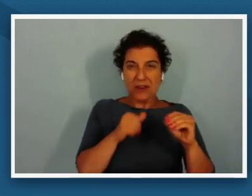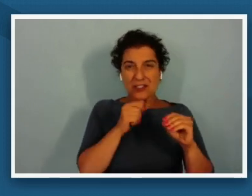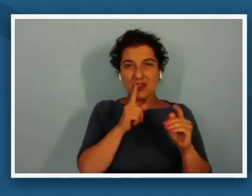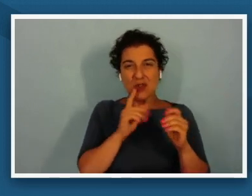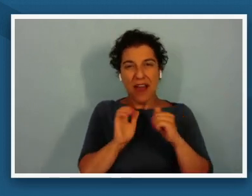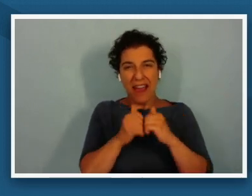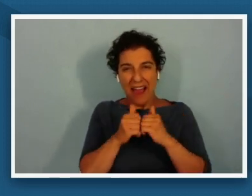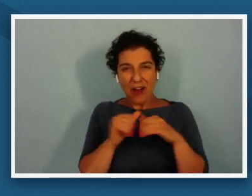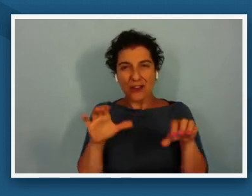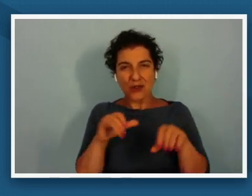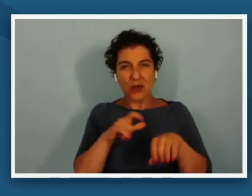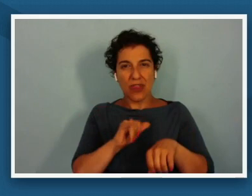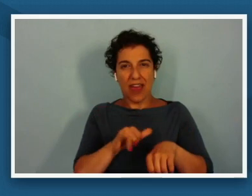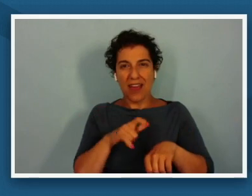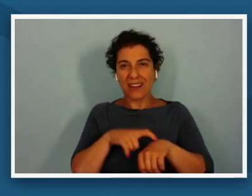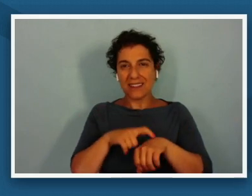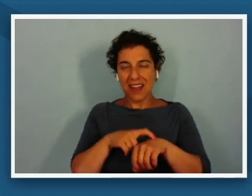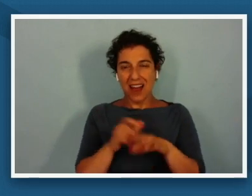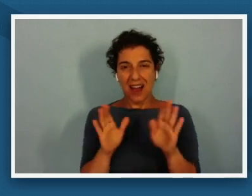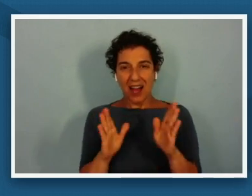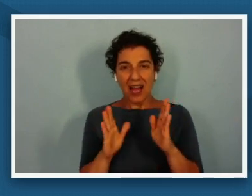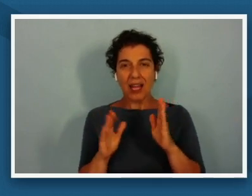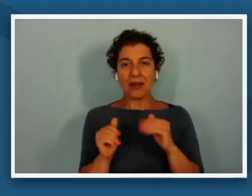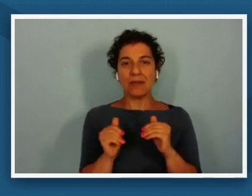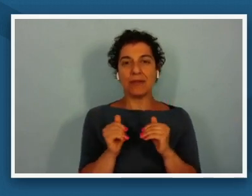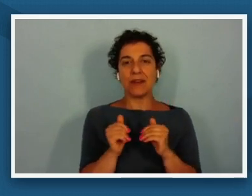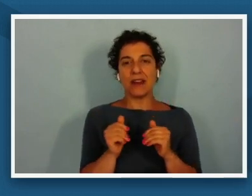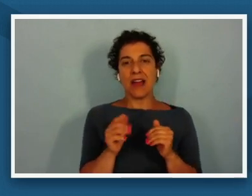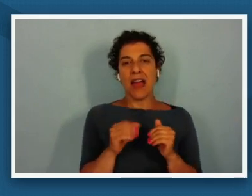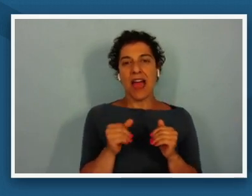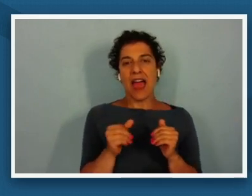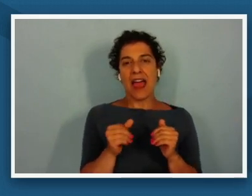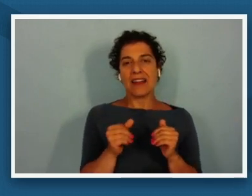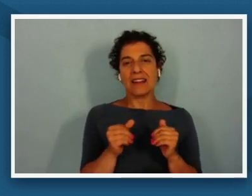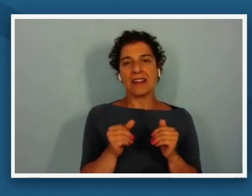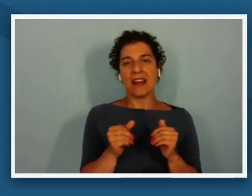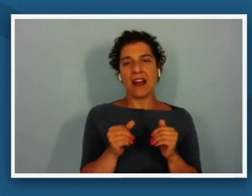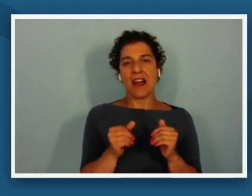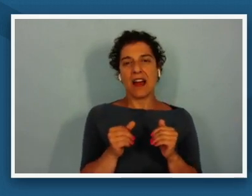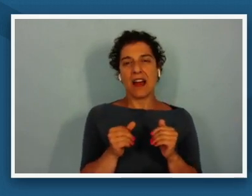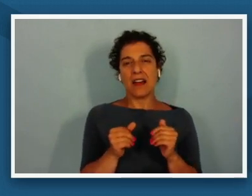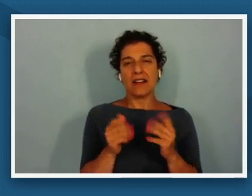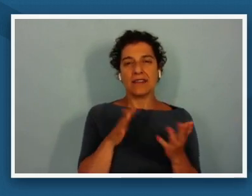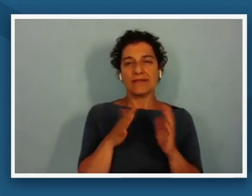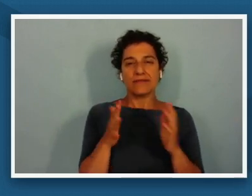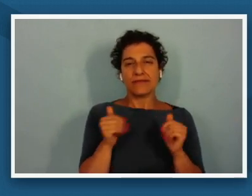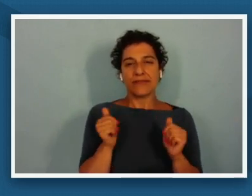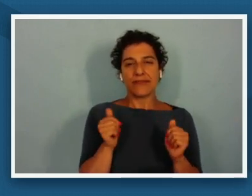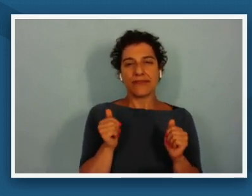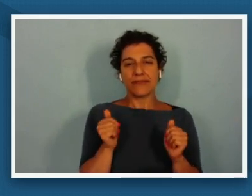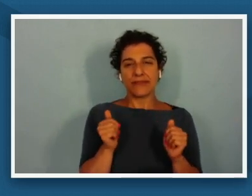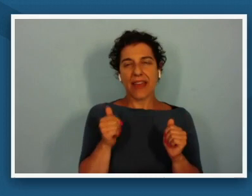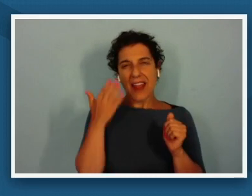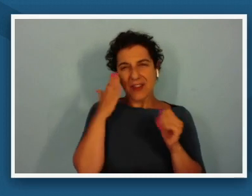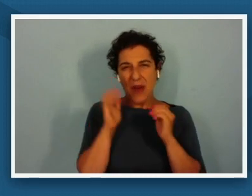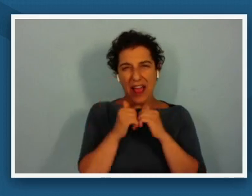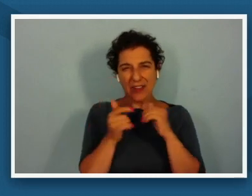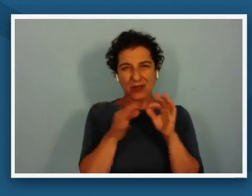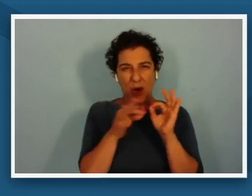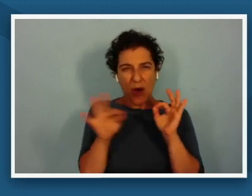we had available and and i was actually kind of re i don't know